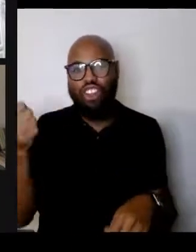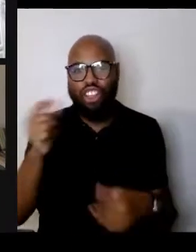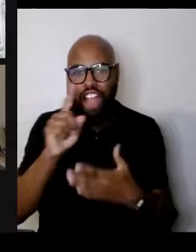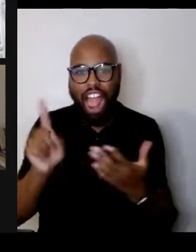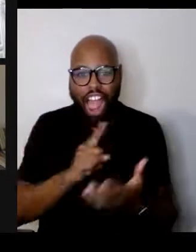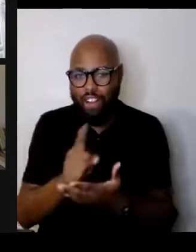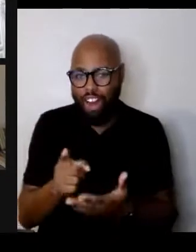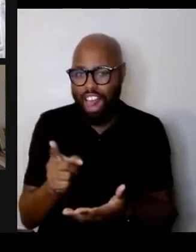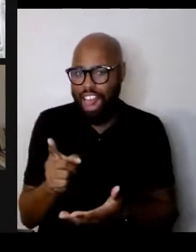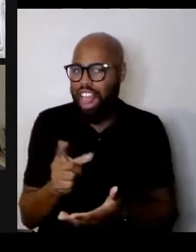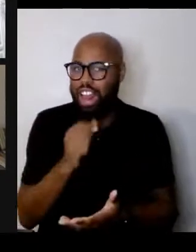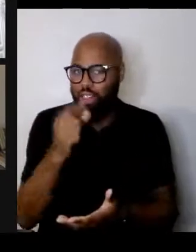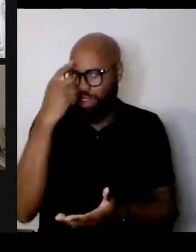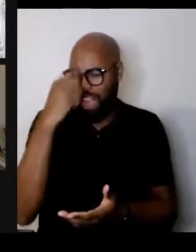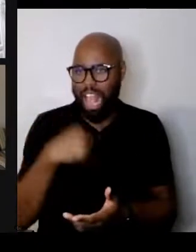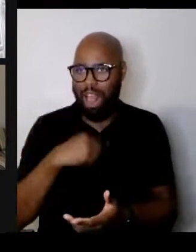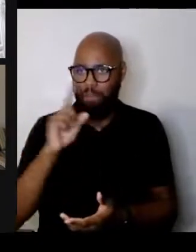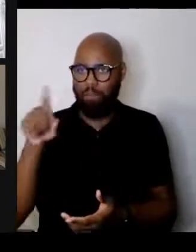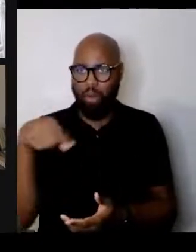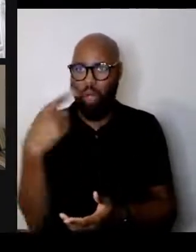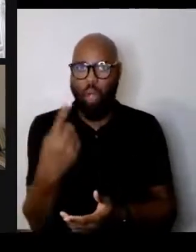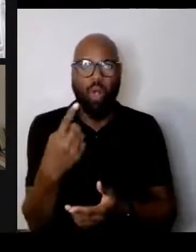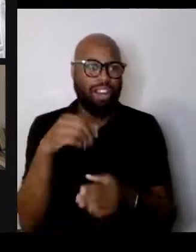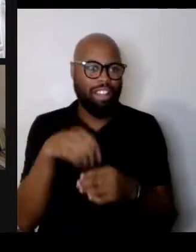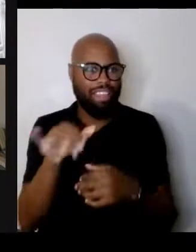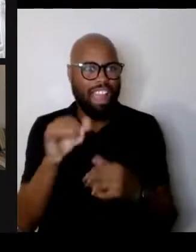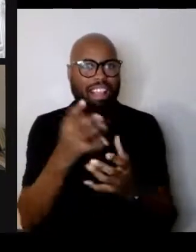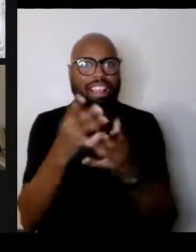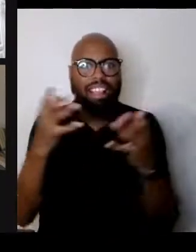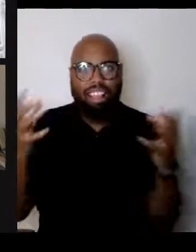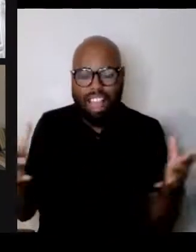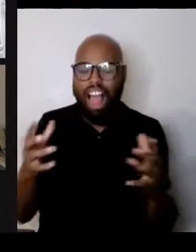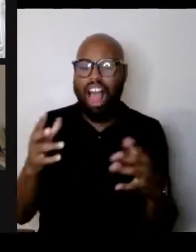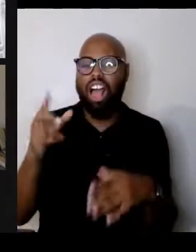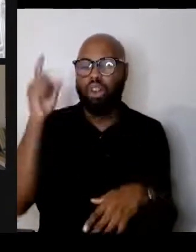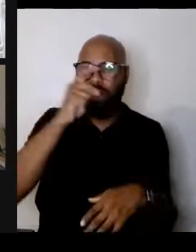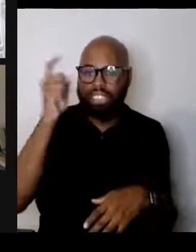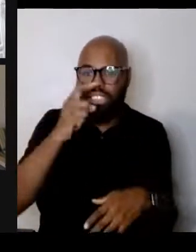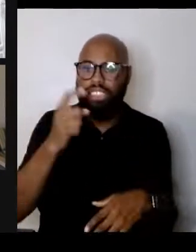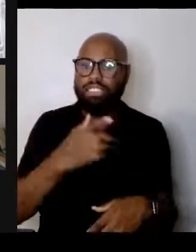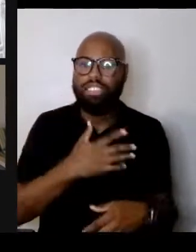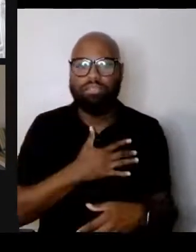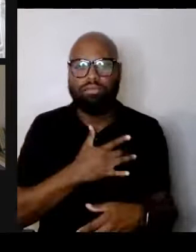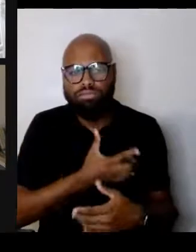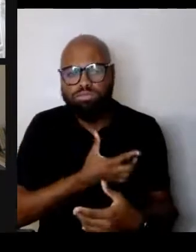So much wisdom, so much heartfelt feeling and testimony you shared tonight.